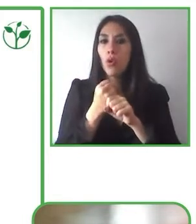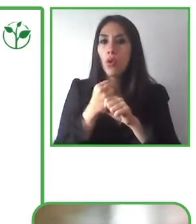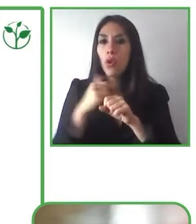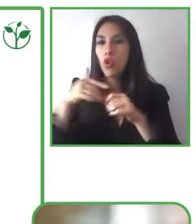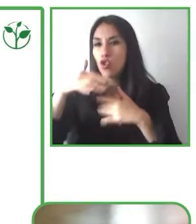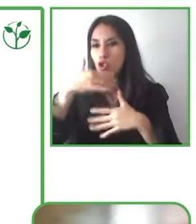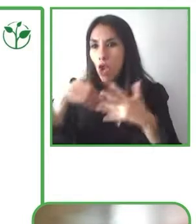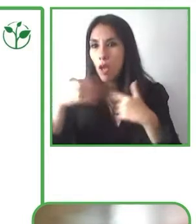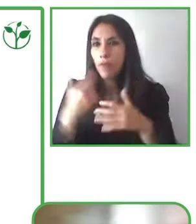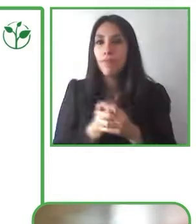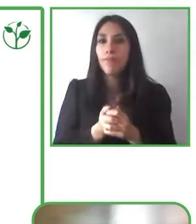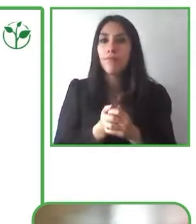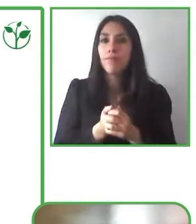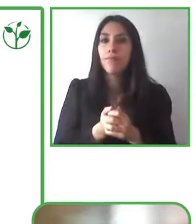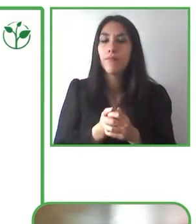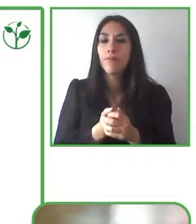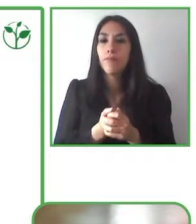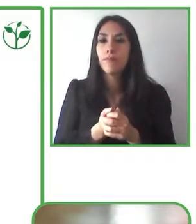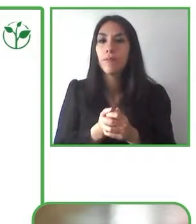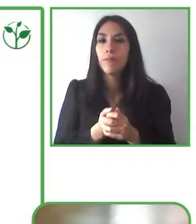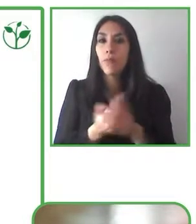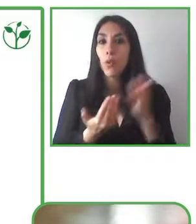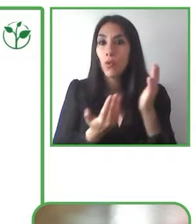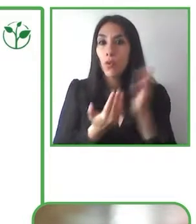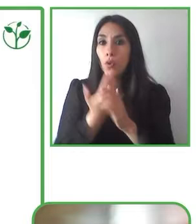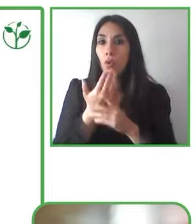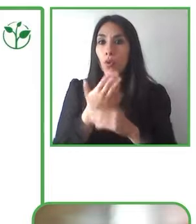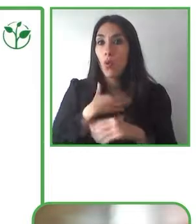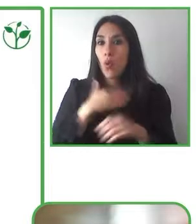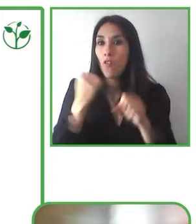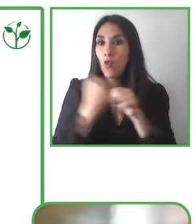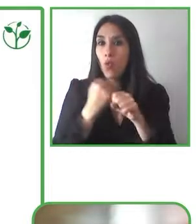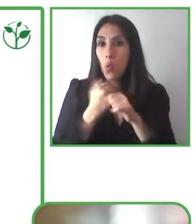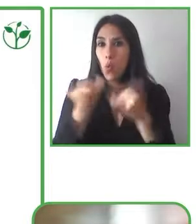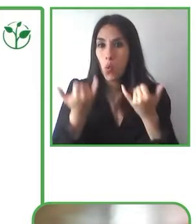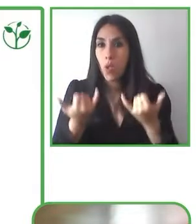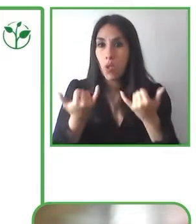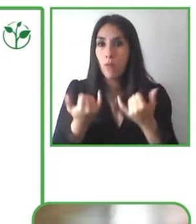and we use technology to do so I’ve been working there since 2007